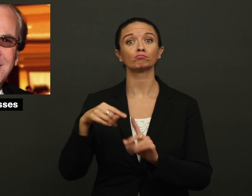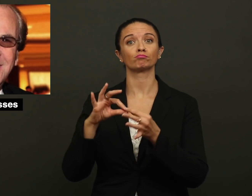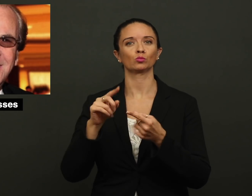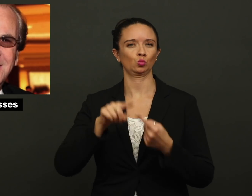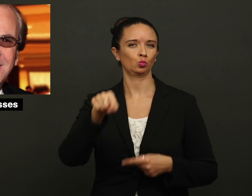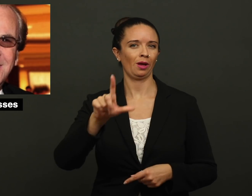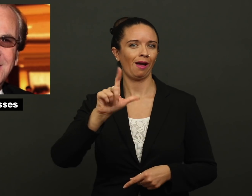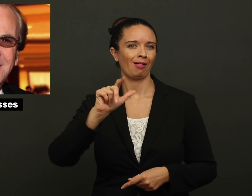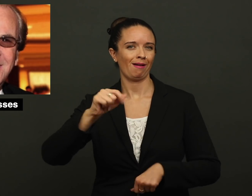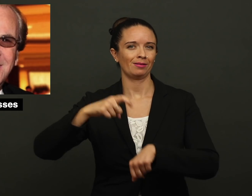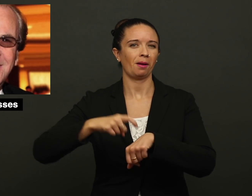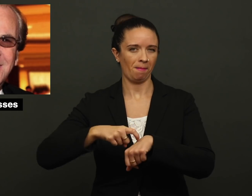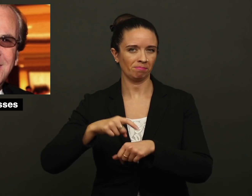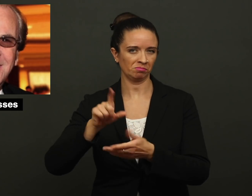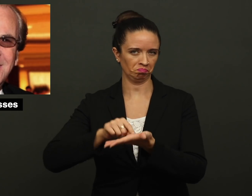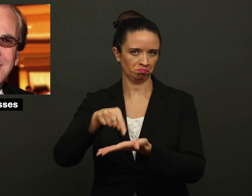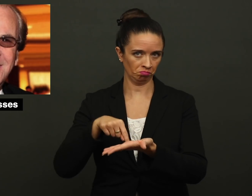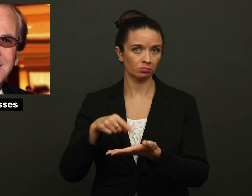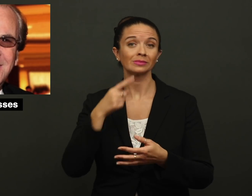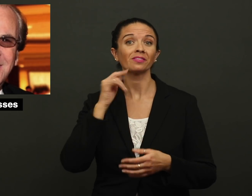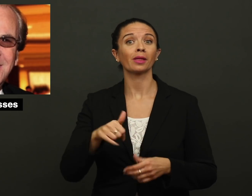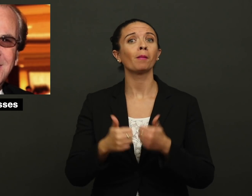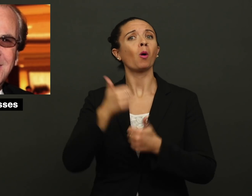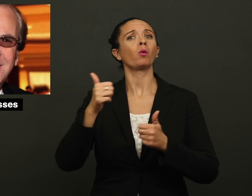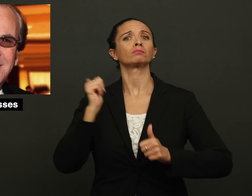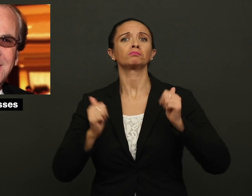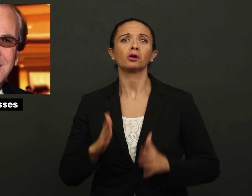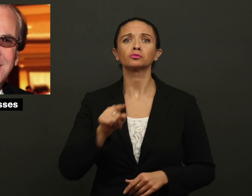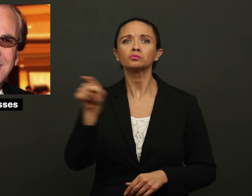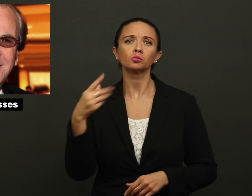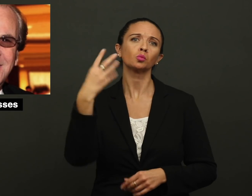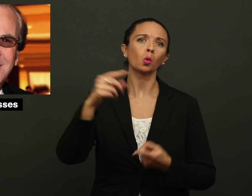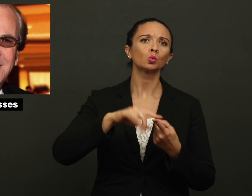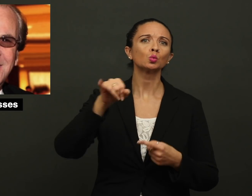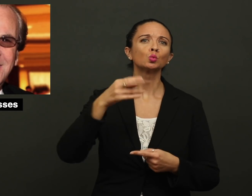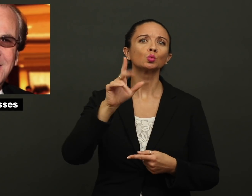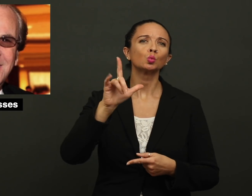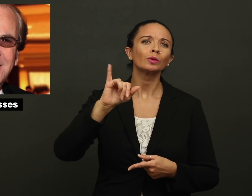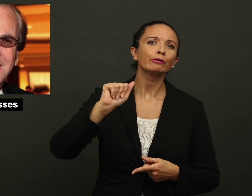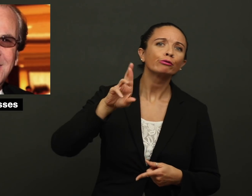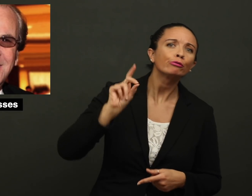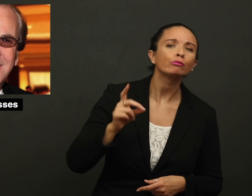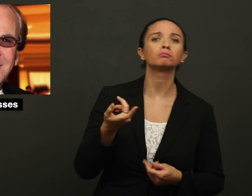told LA Times that most actors go to Juilliard